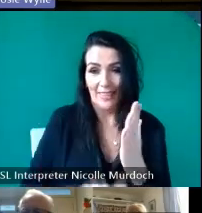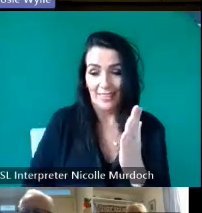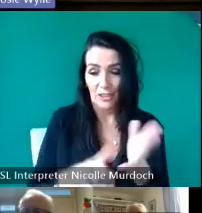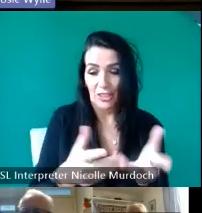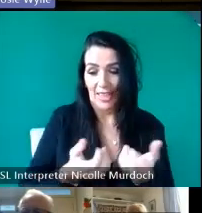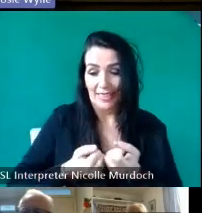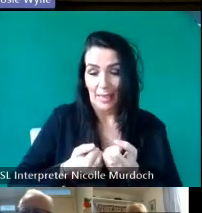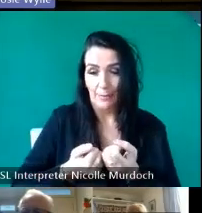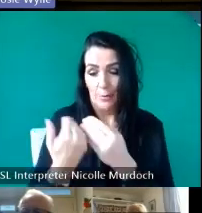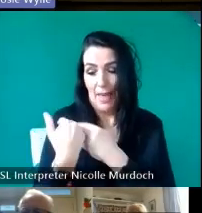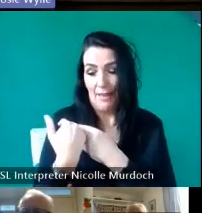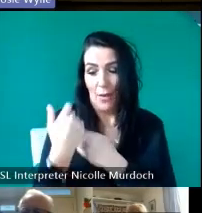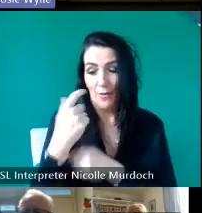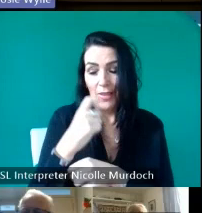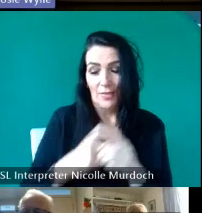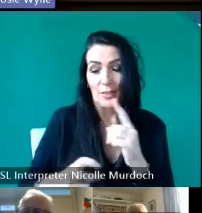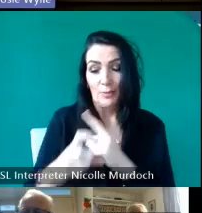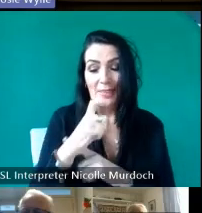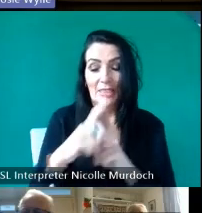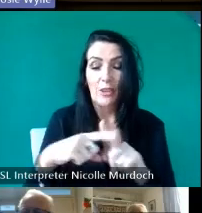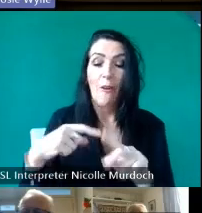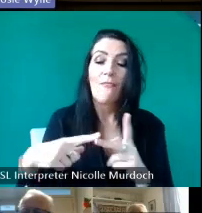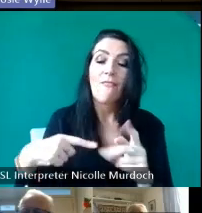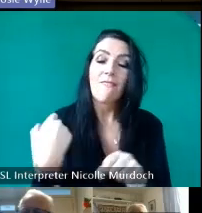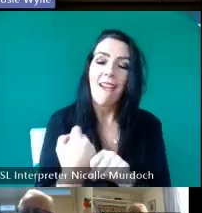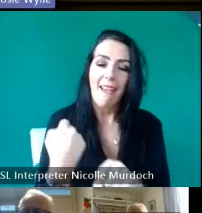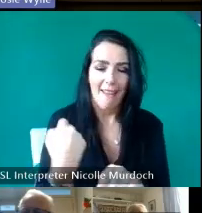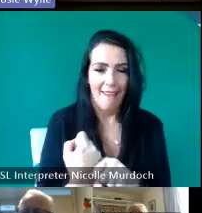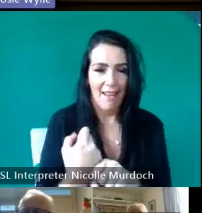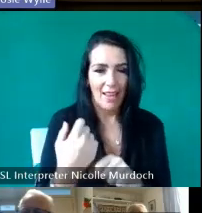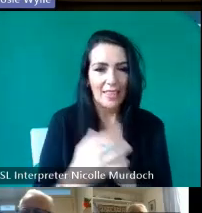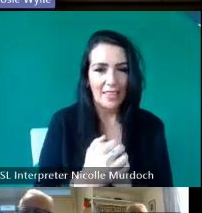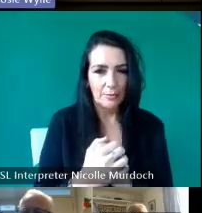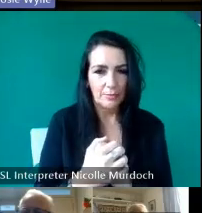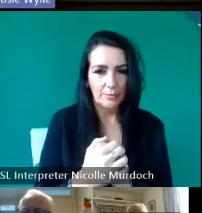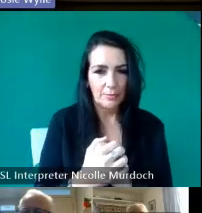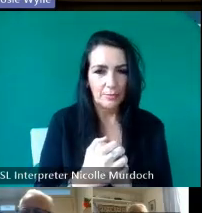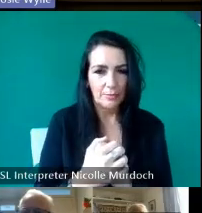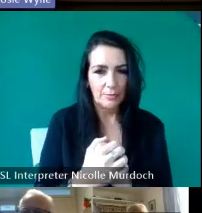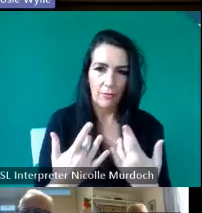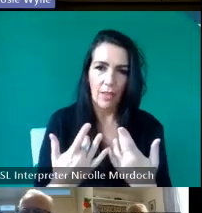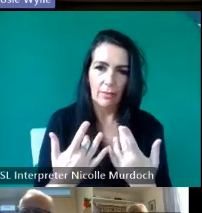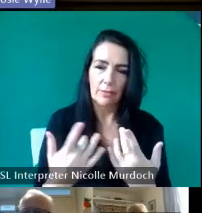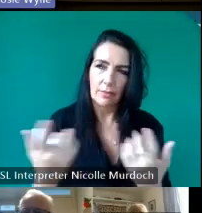the community of whose Vision commitment and she felt was also being honored I feel it belonged to